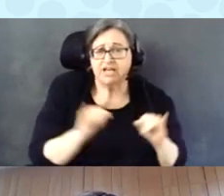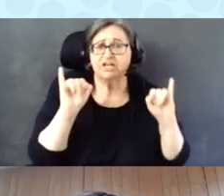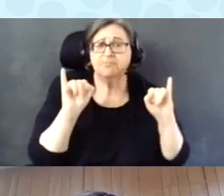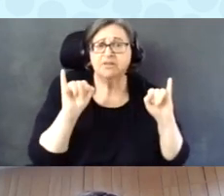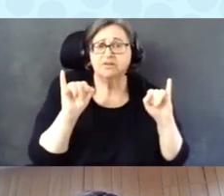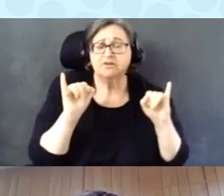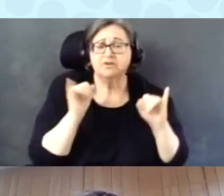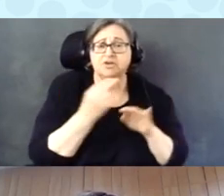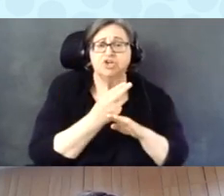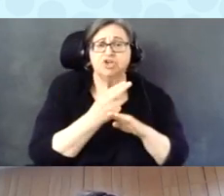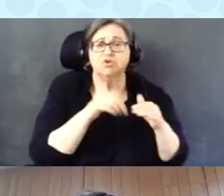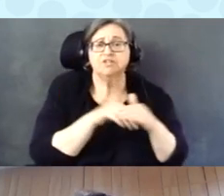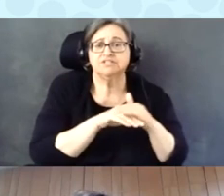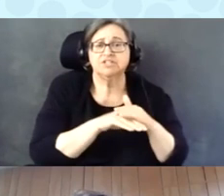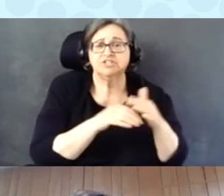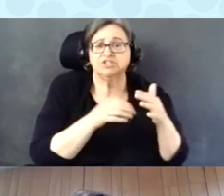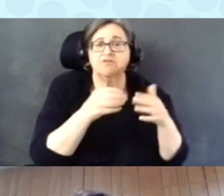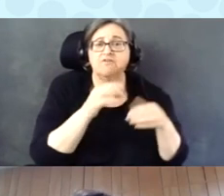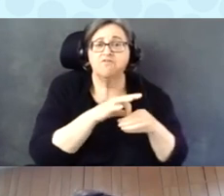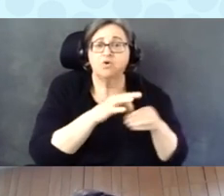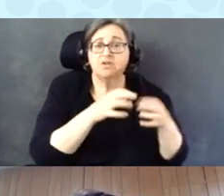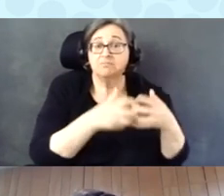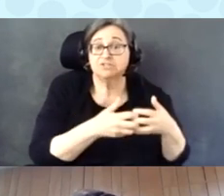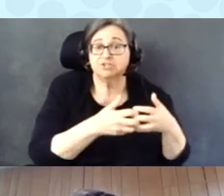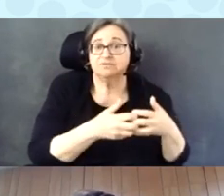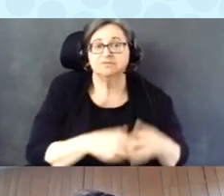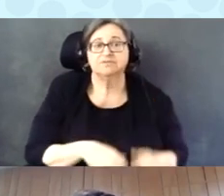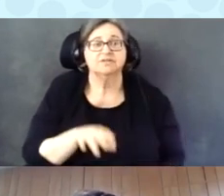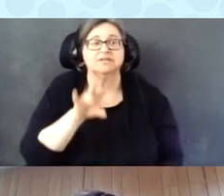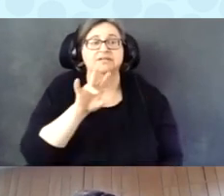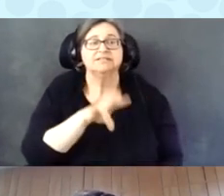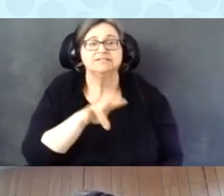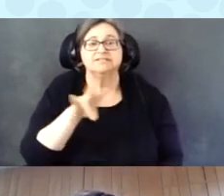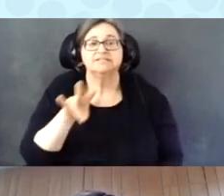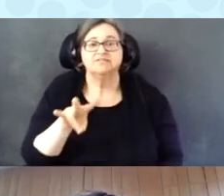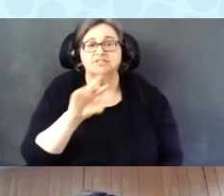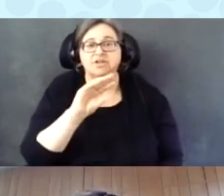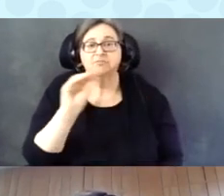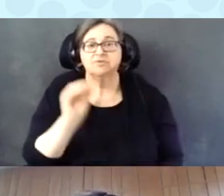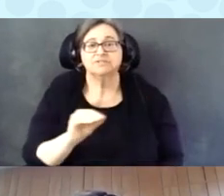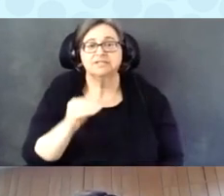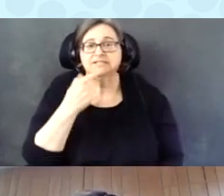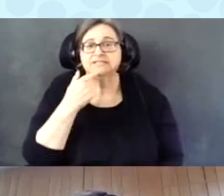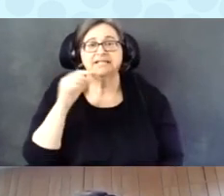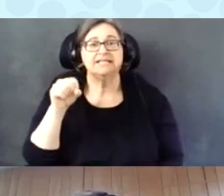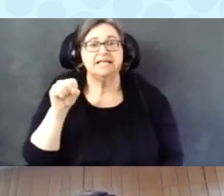an accessible voting machine? 77% said yes in to 20.